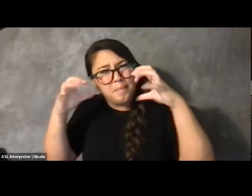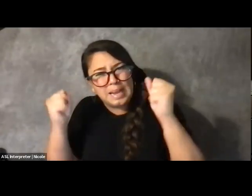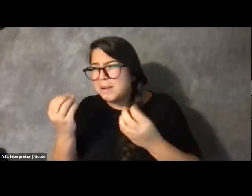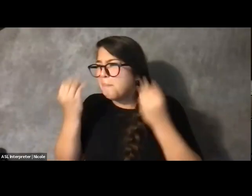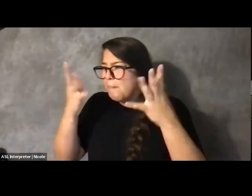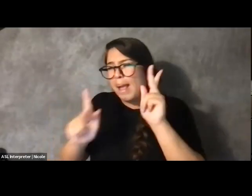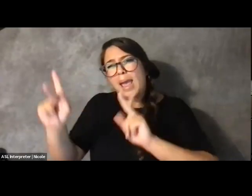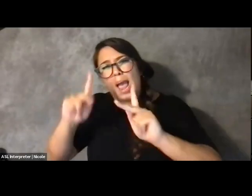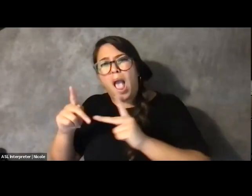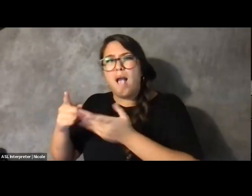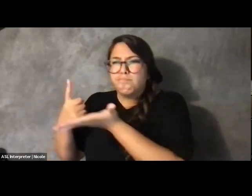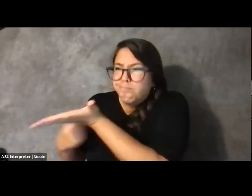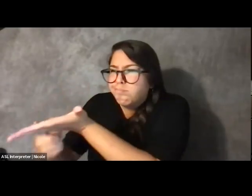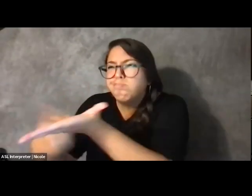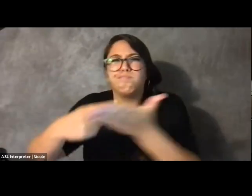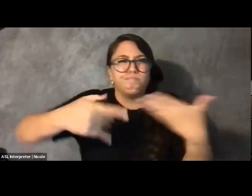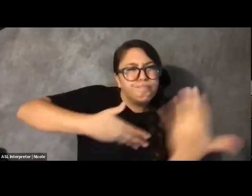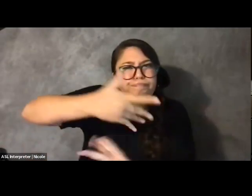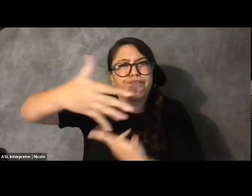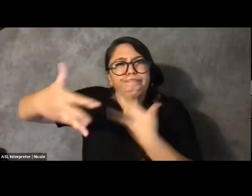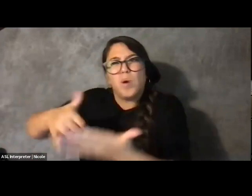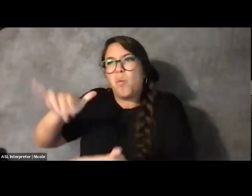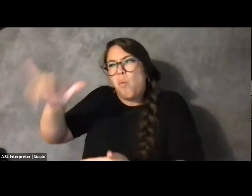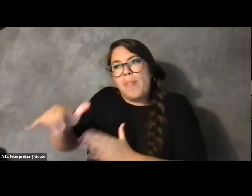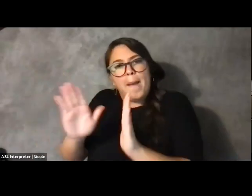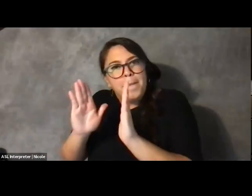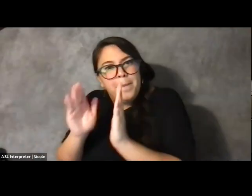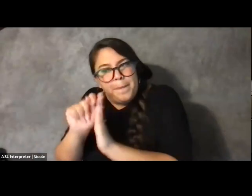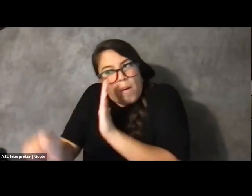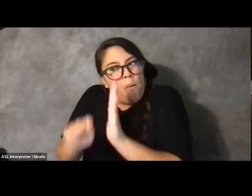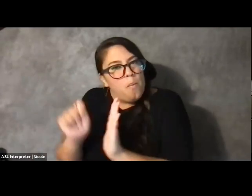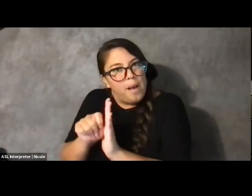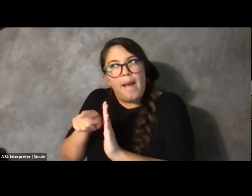And they taught -- And in that moment, they taught me about the advocacy that they've done at work.